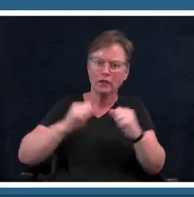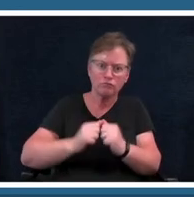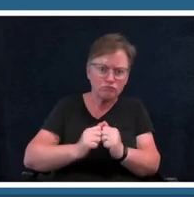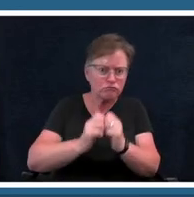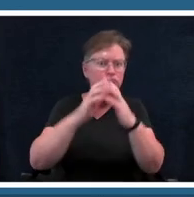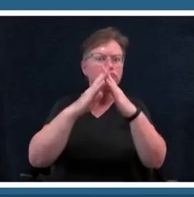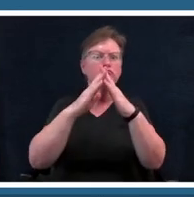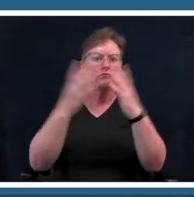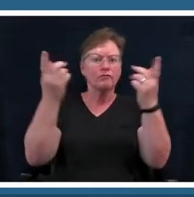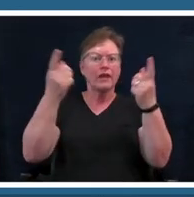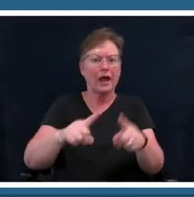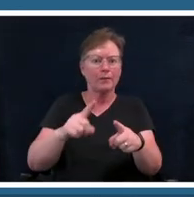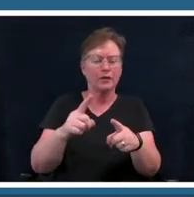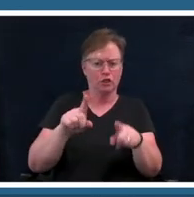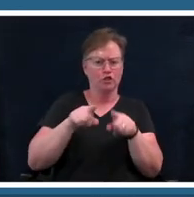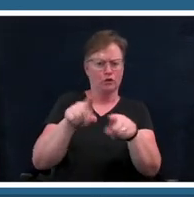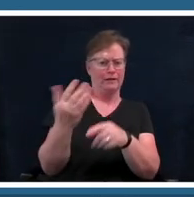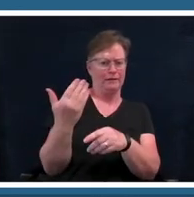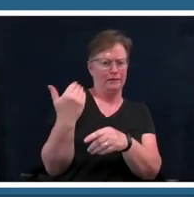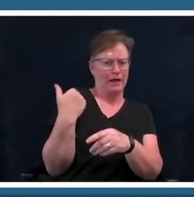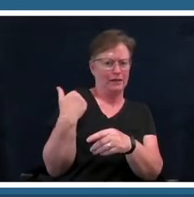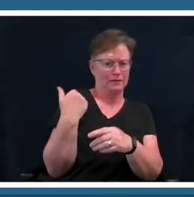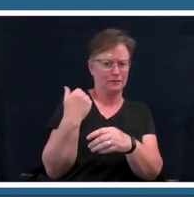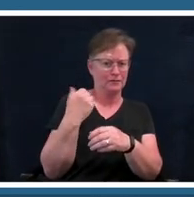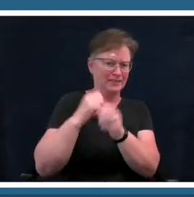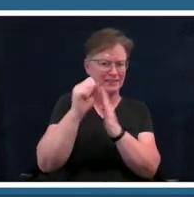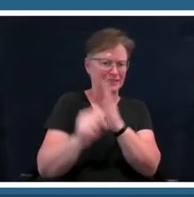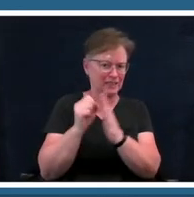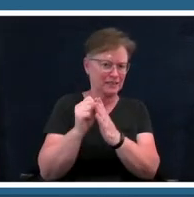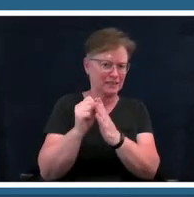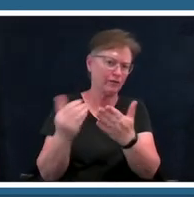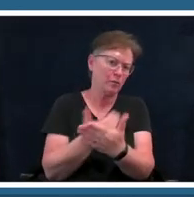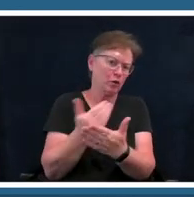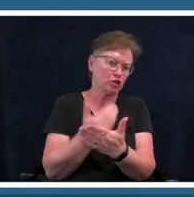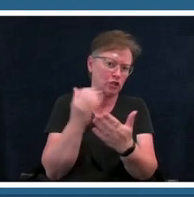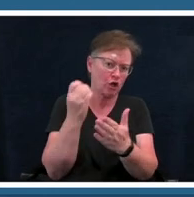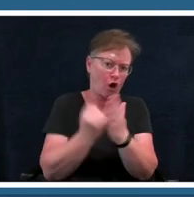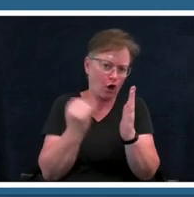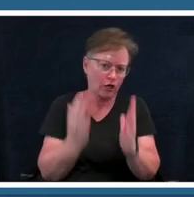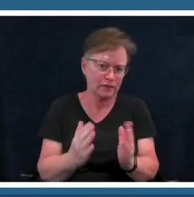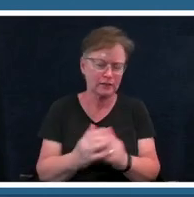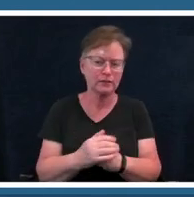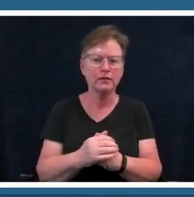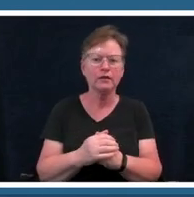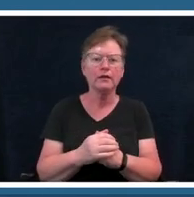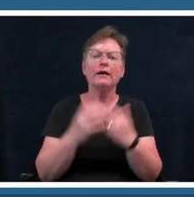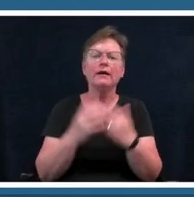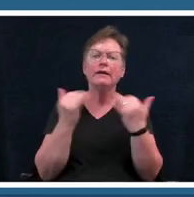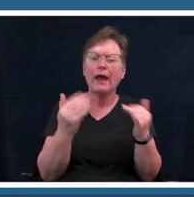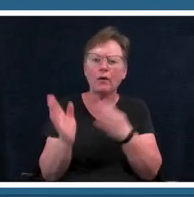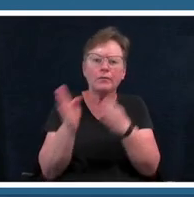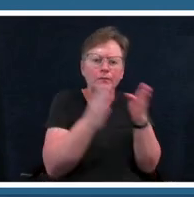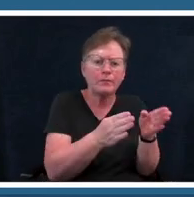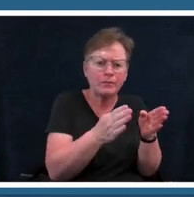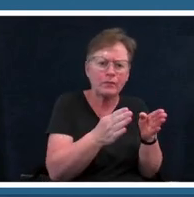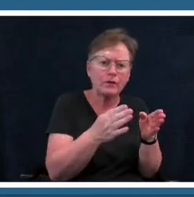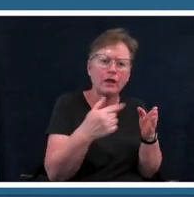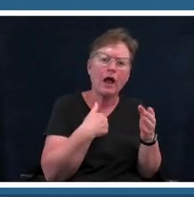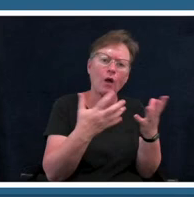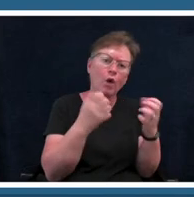talk about music with a message um and i want to approach it from looking at the blues